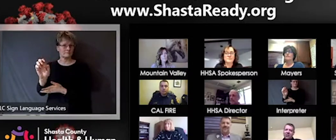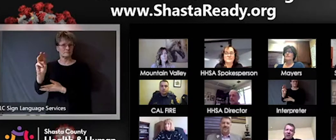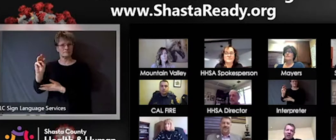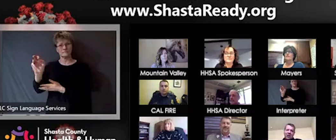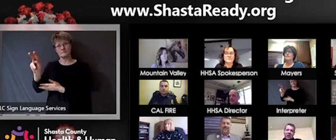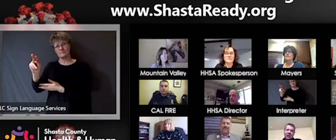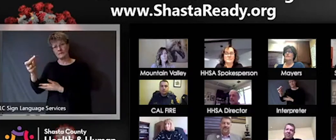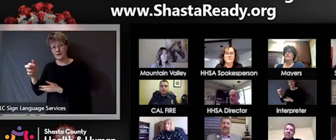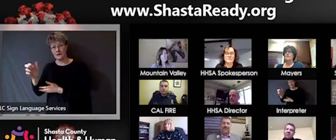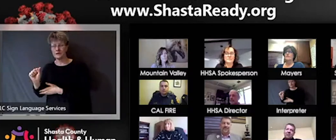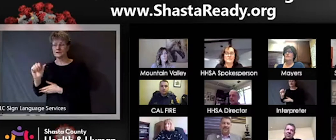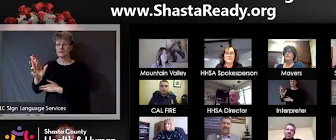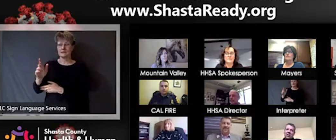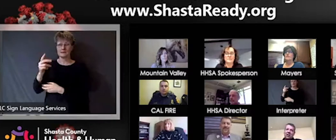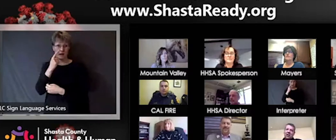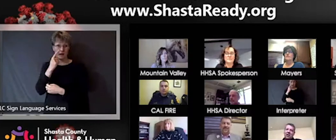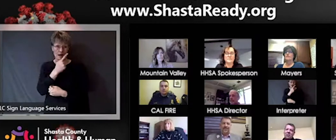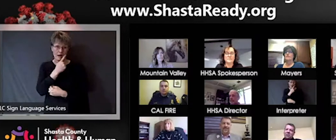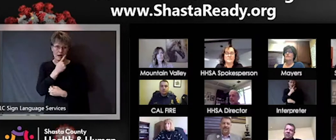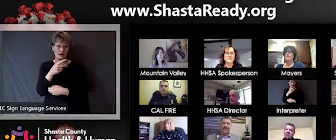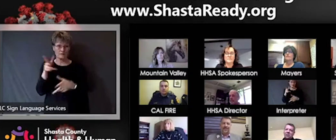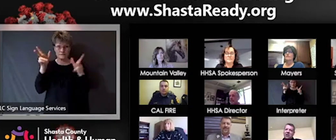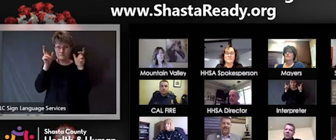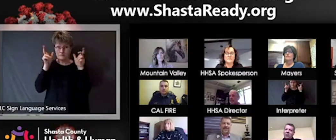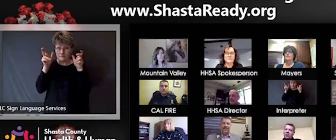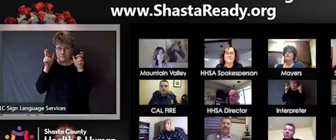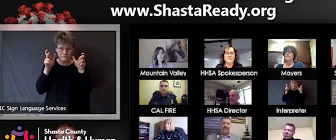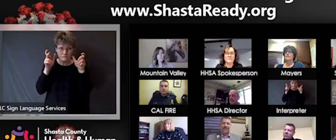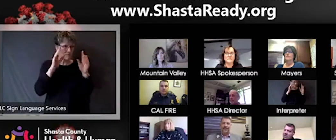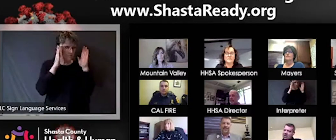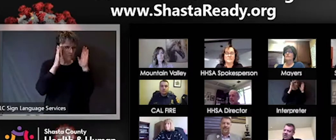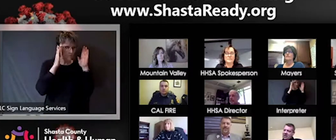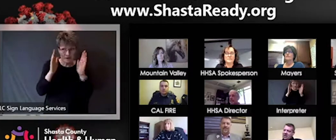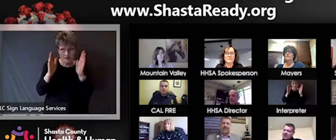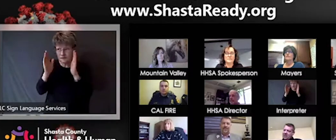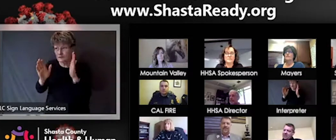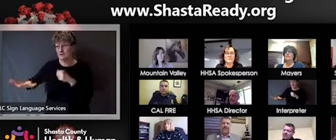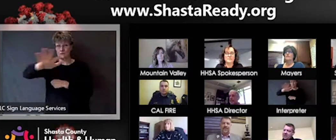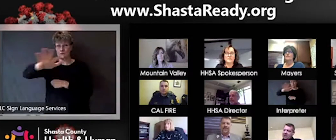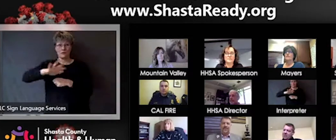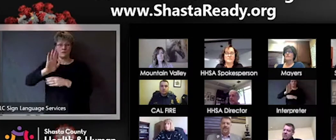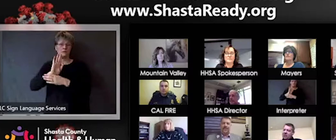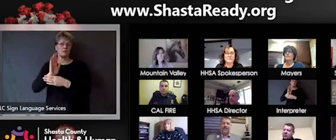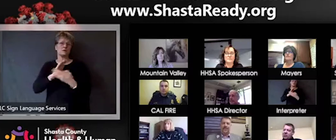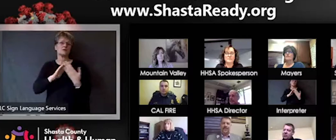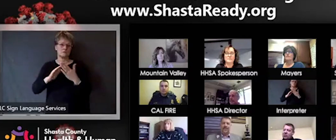are in the business community, which is such a vital role making sure that those